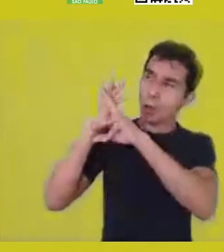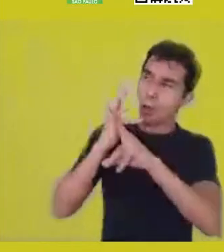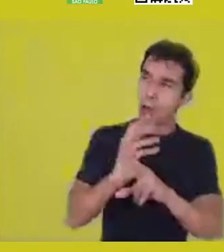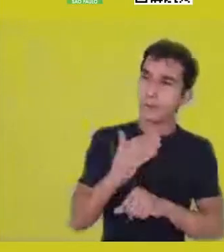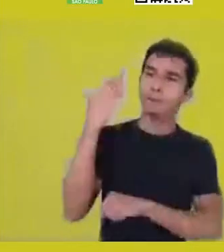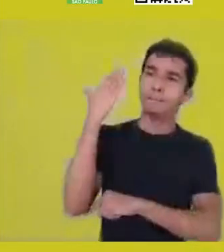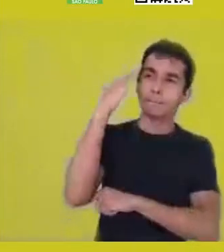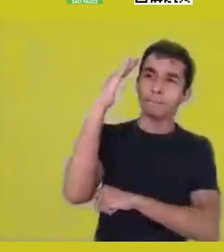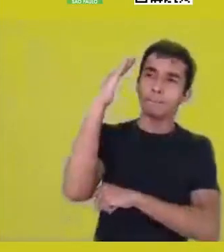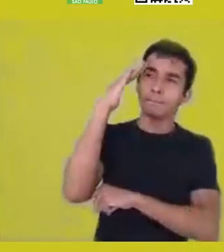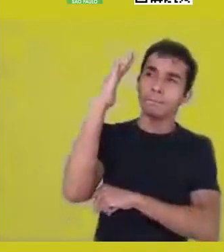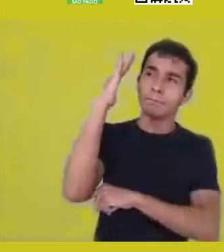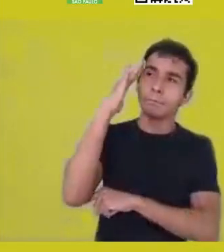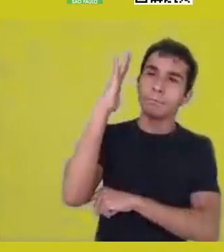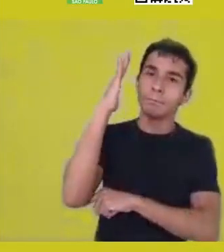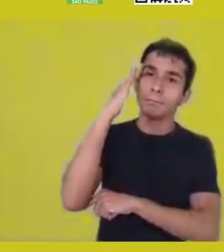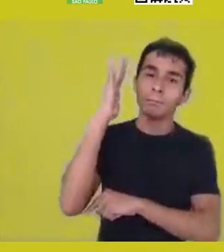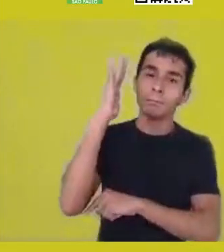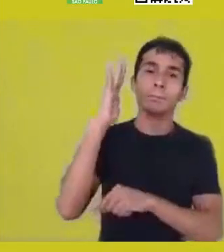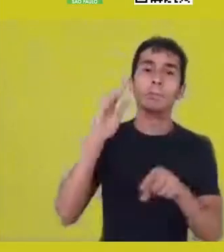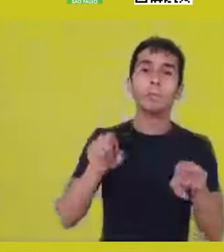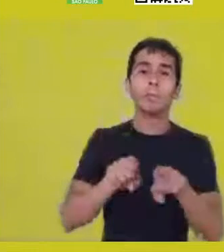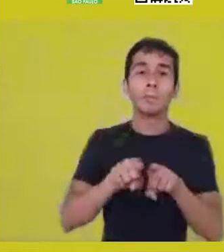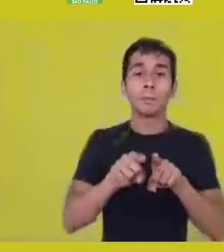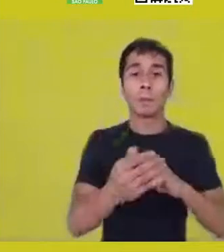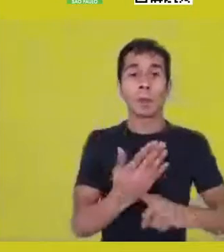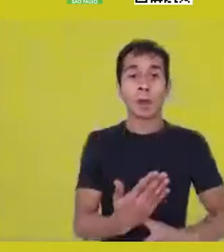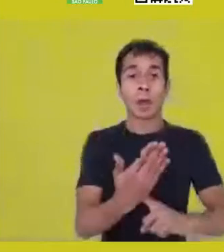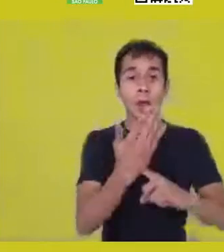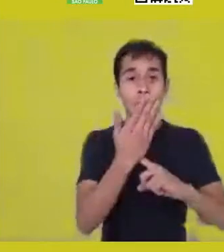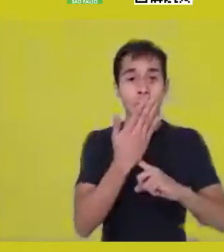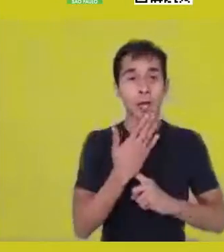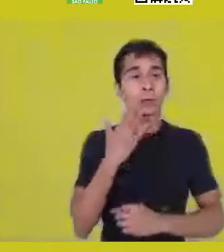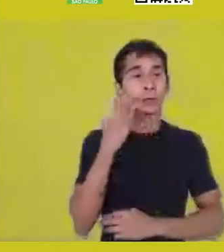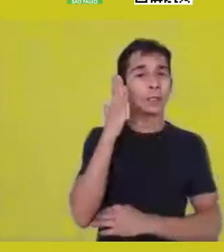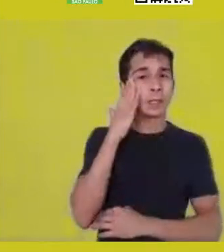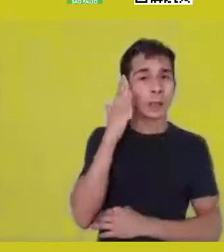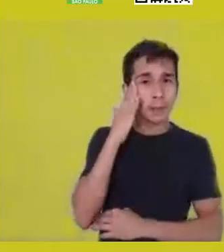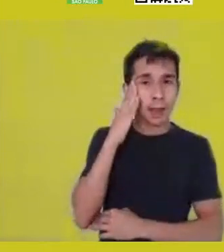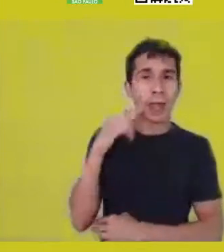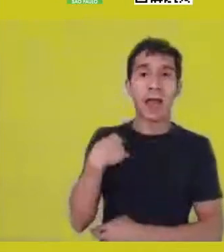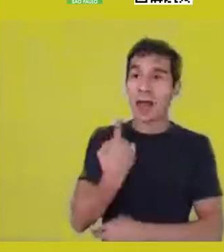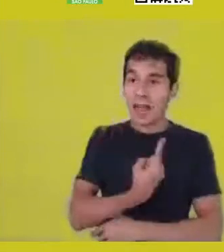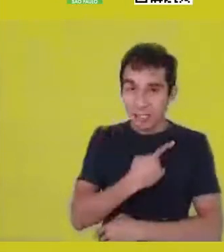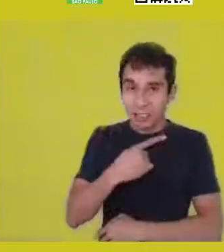that helps us recognize those invariables in Brazilian territories.